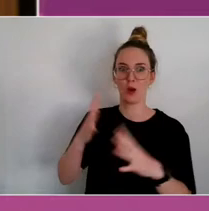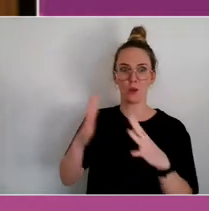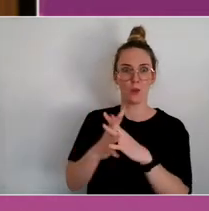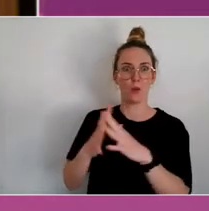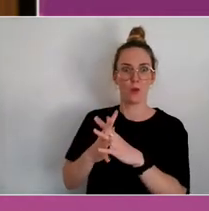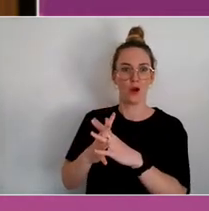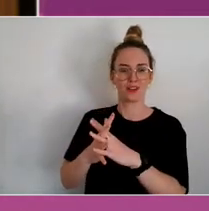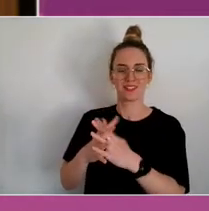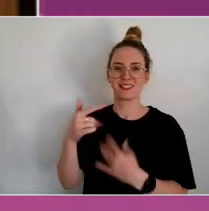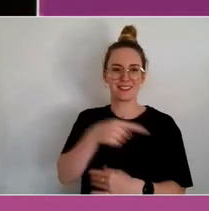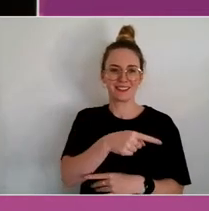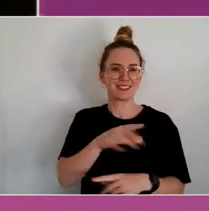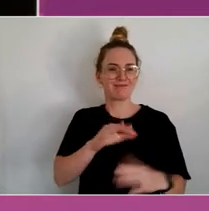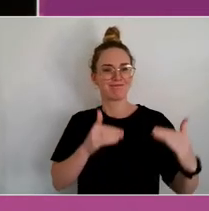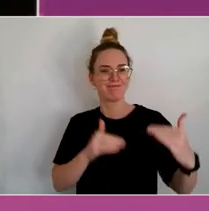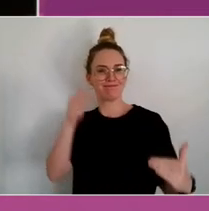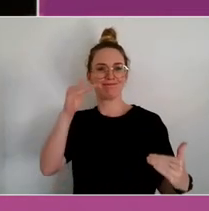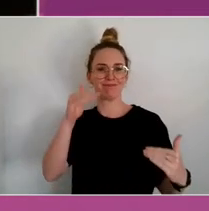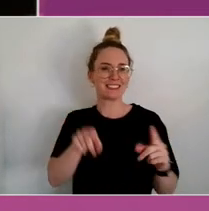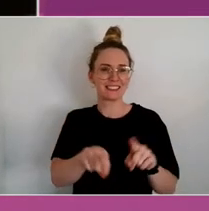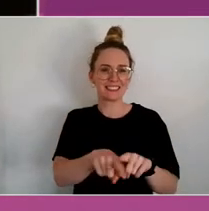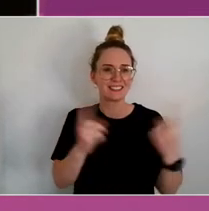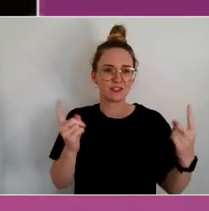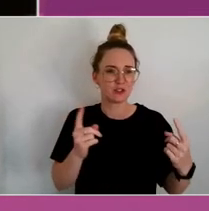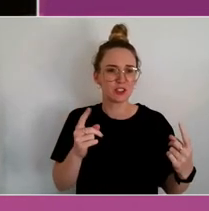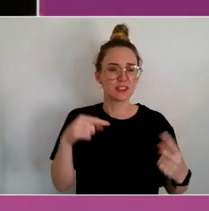Representation matters.